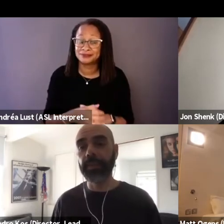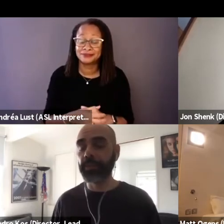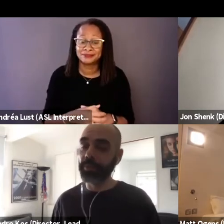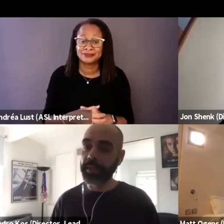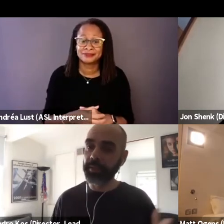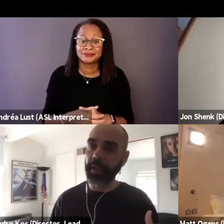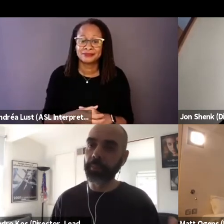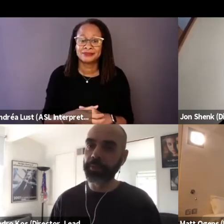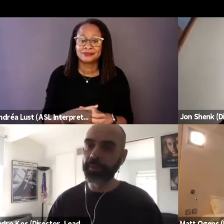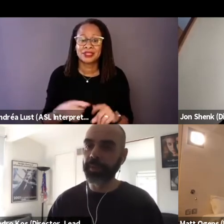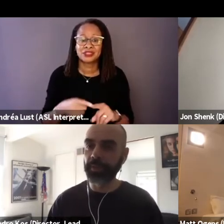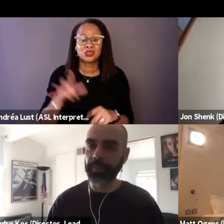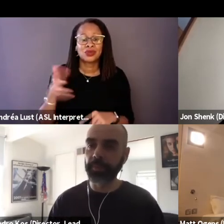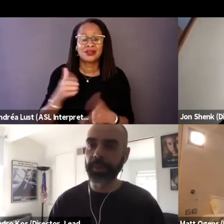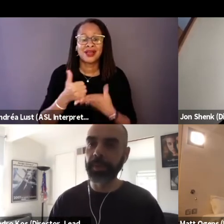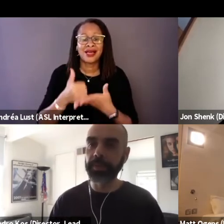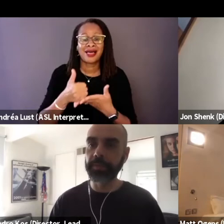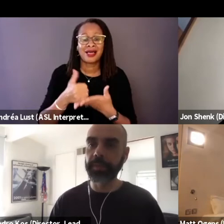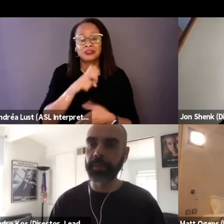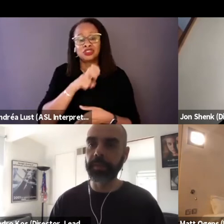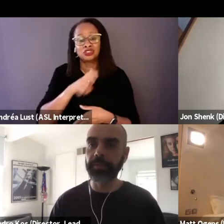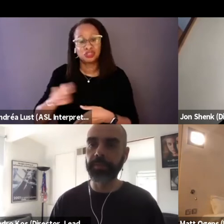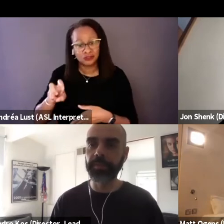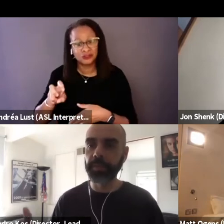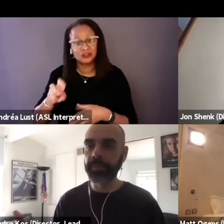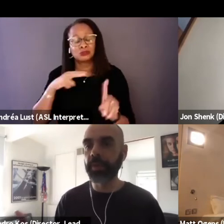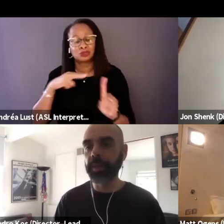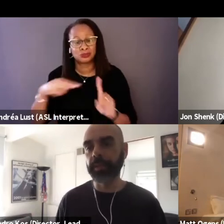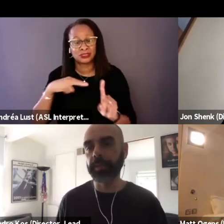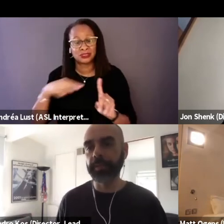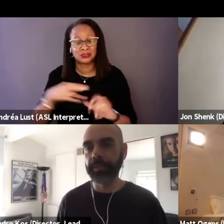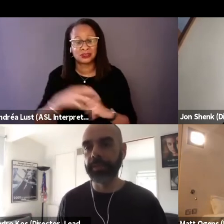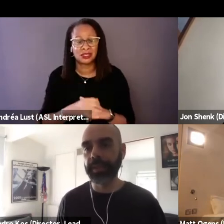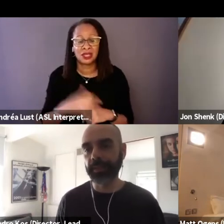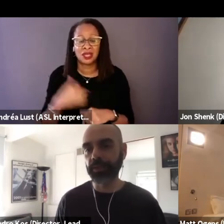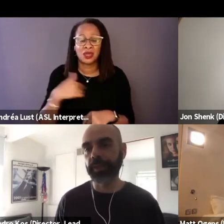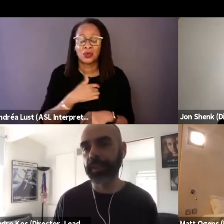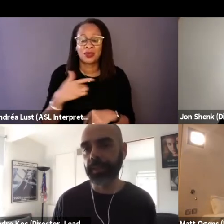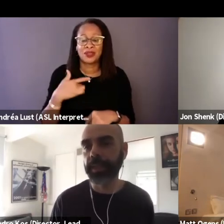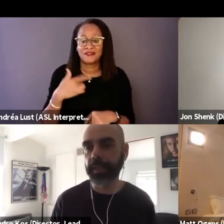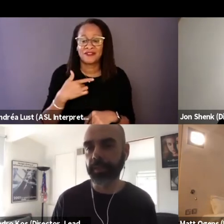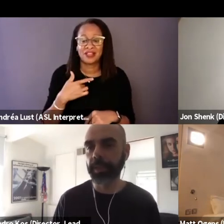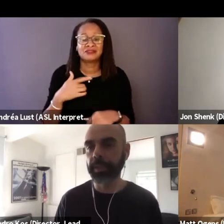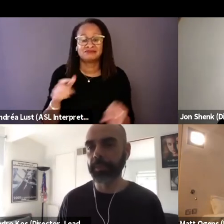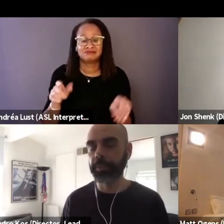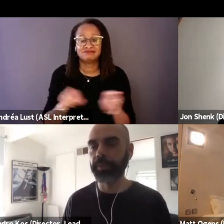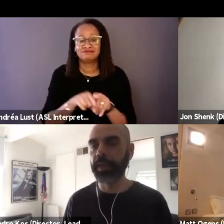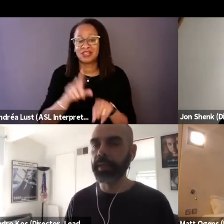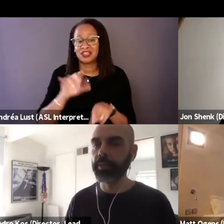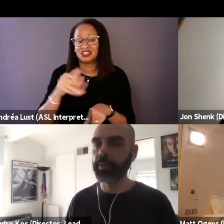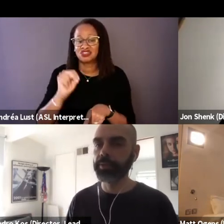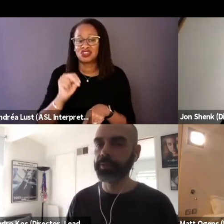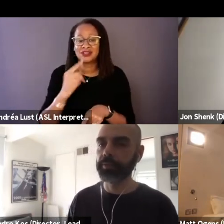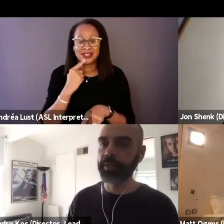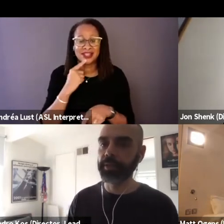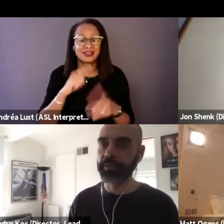And to kind of help shift a certain perspective, and we felt like the, as Jon said at the beginning of the pandemic, provided that question for us.